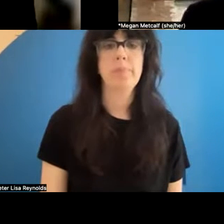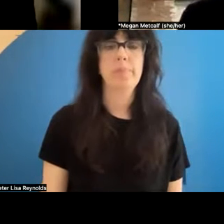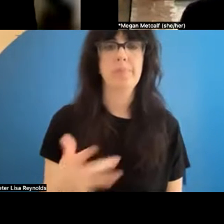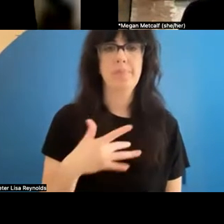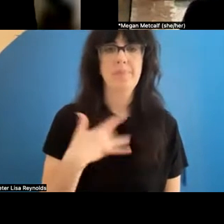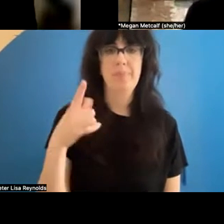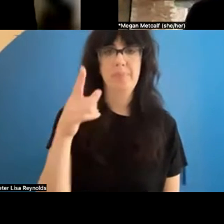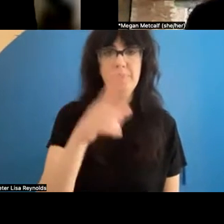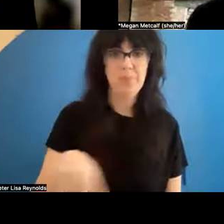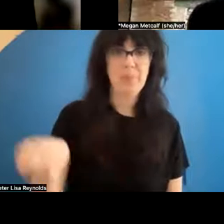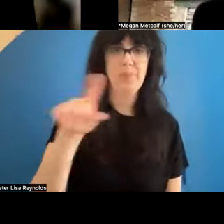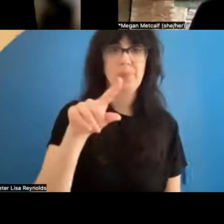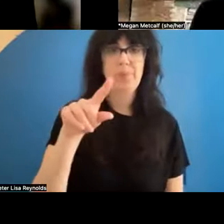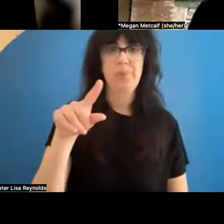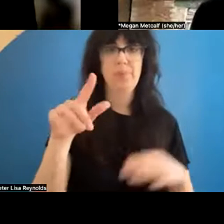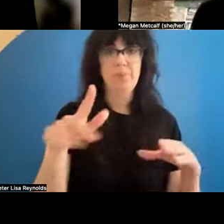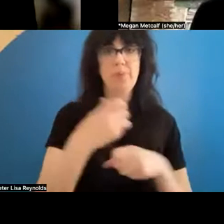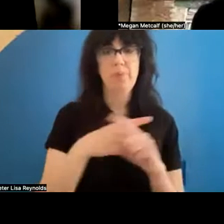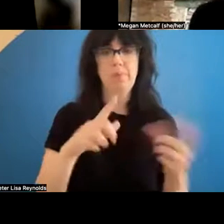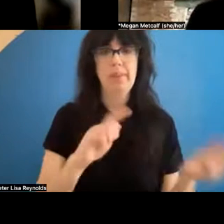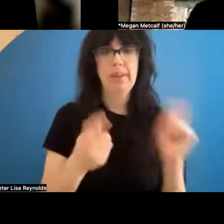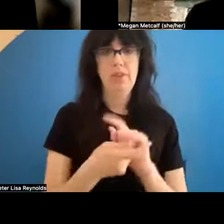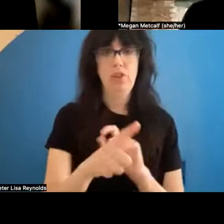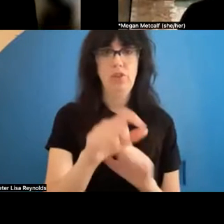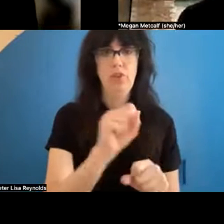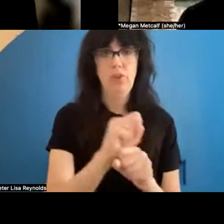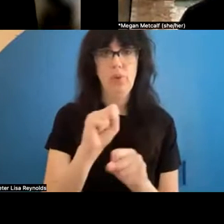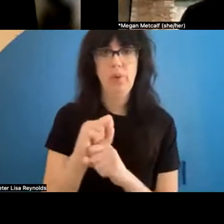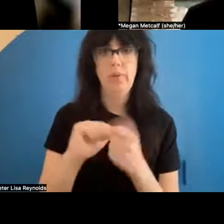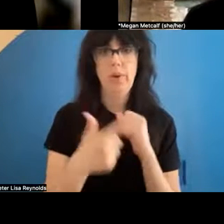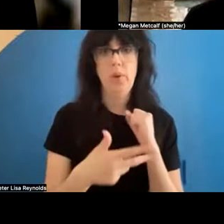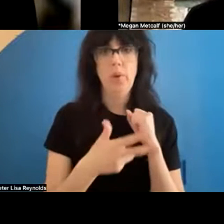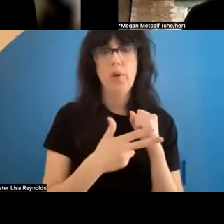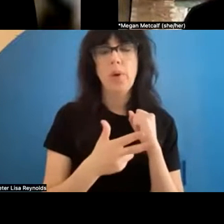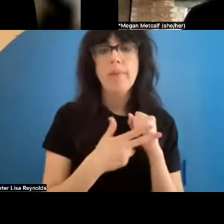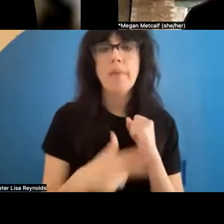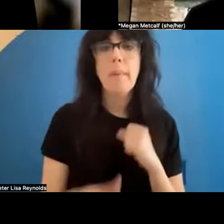change in your work and in your archiving work.